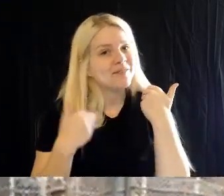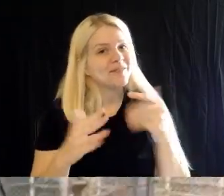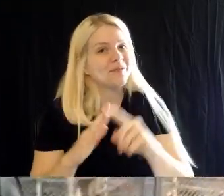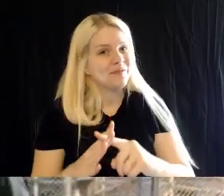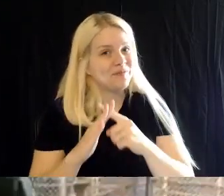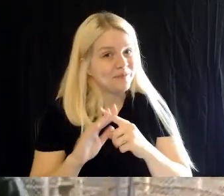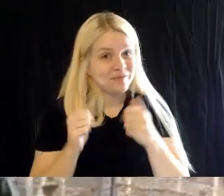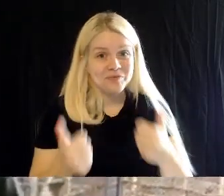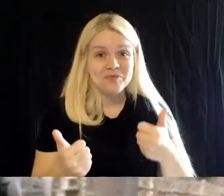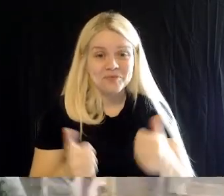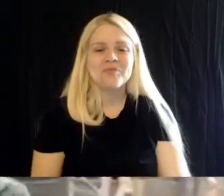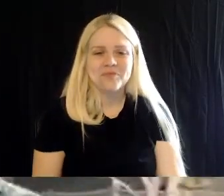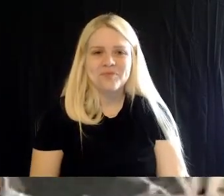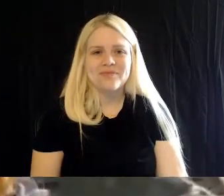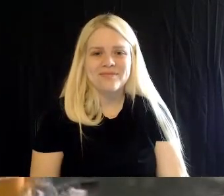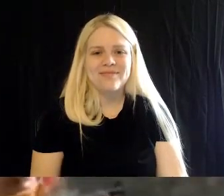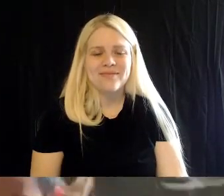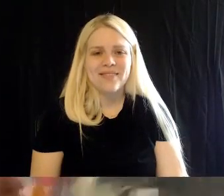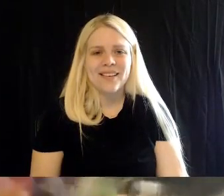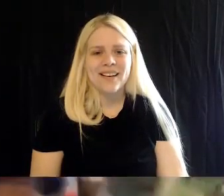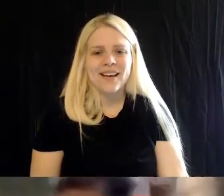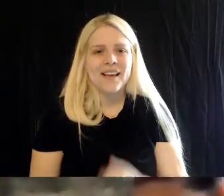Britt: Alright, so I'm just gonna go behind you to grab the cowbell.